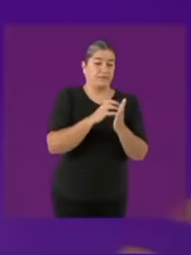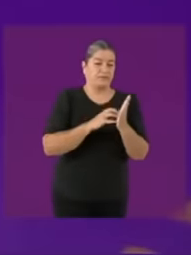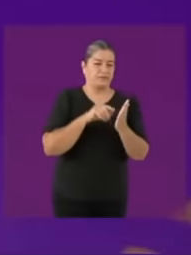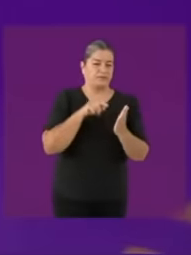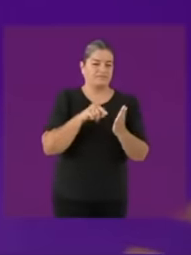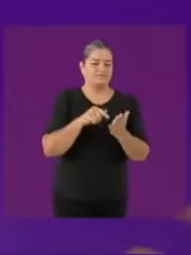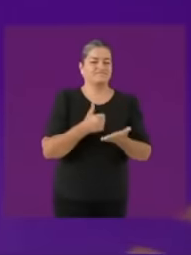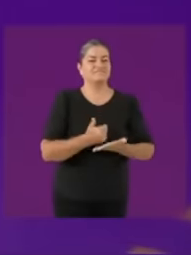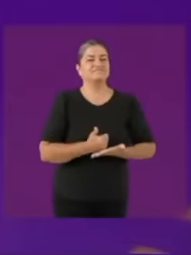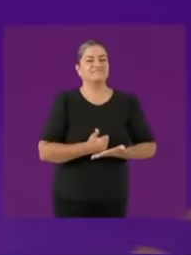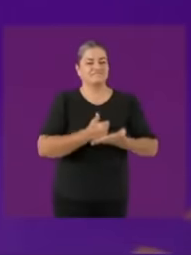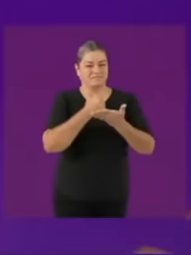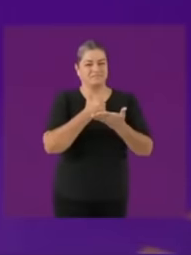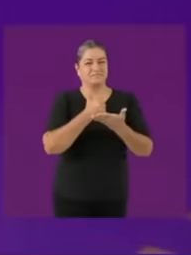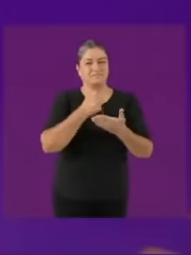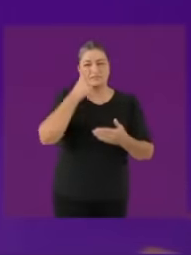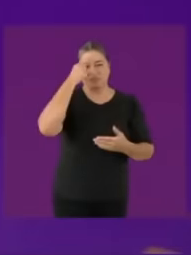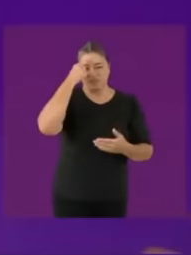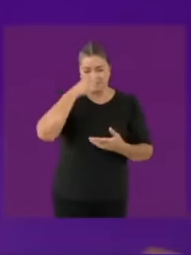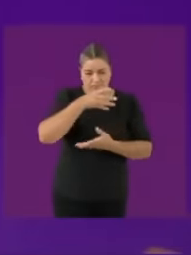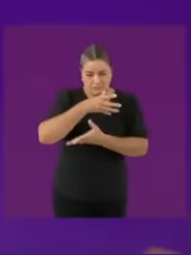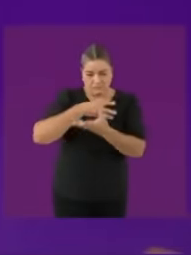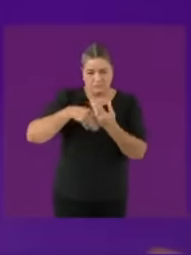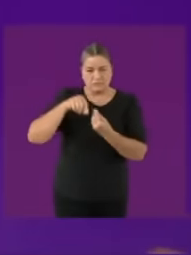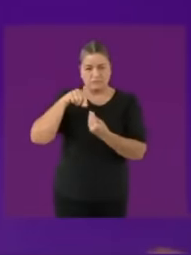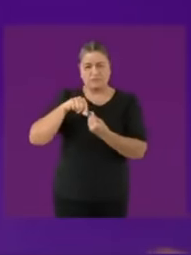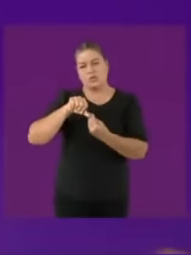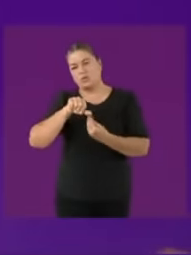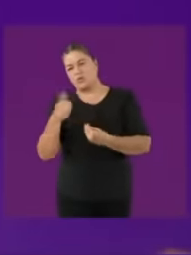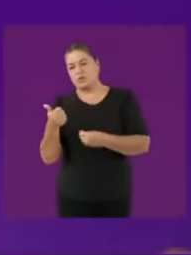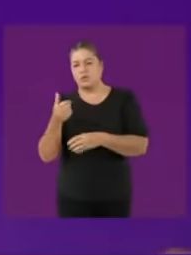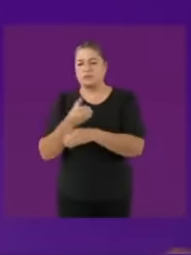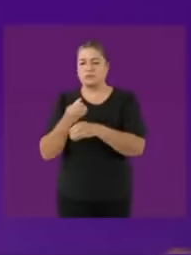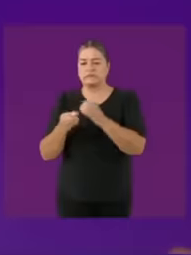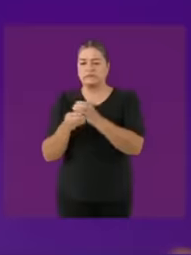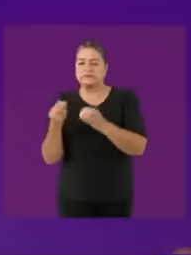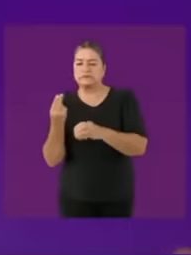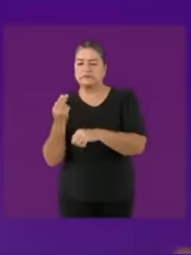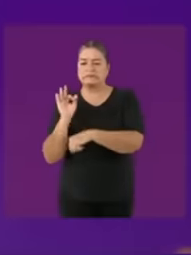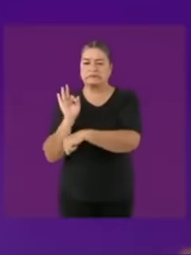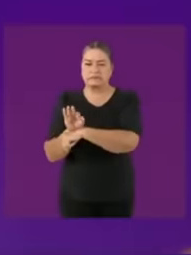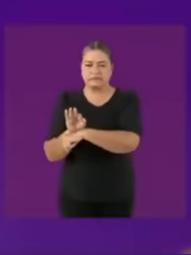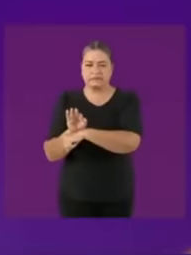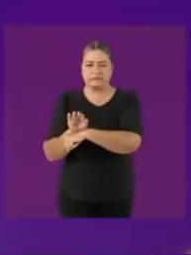almost 6 years of President López Obrador could not have been done. Now I am going to release mectin. There are two fundamental issues